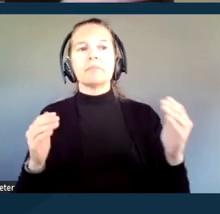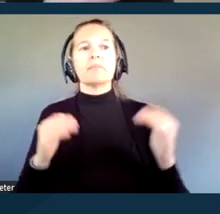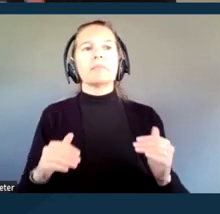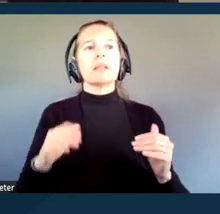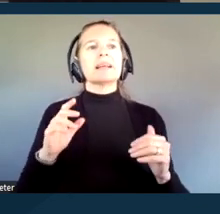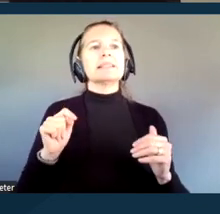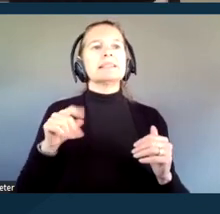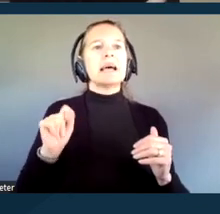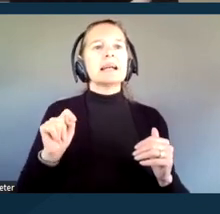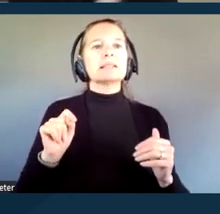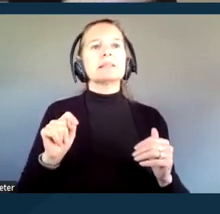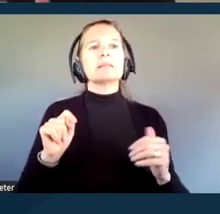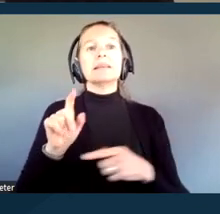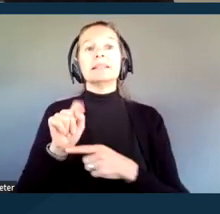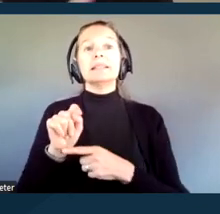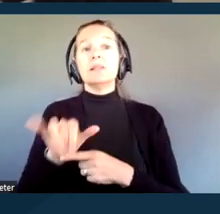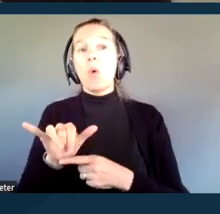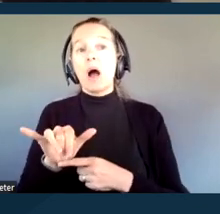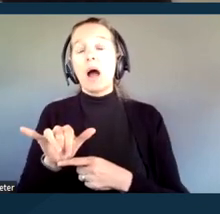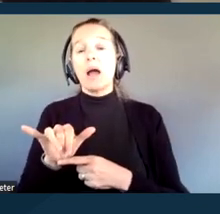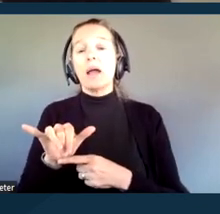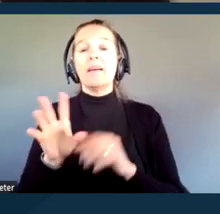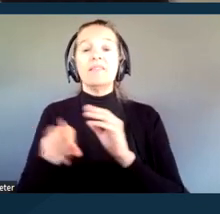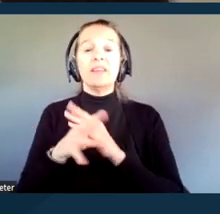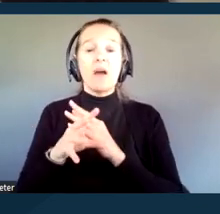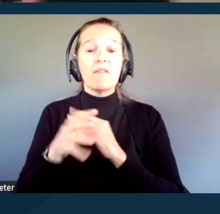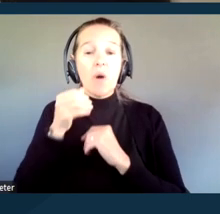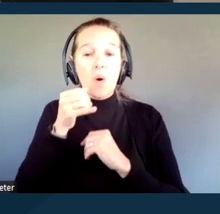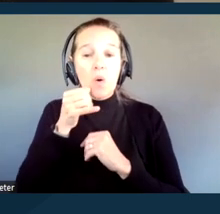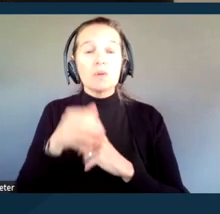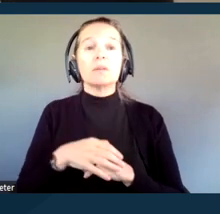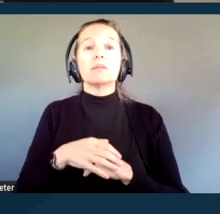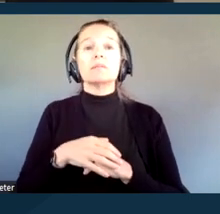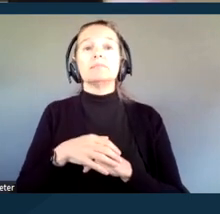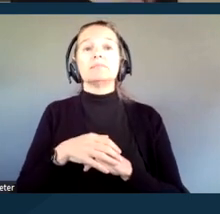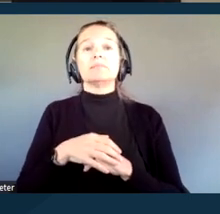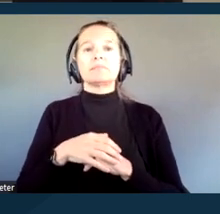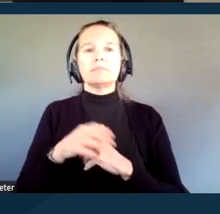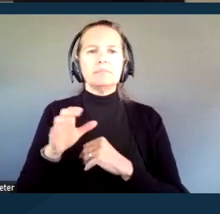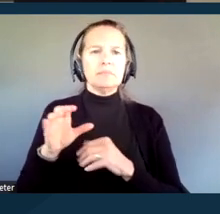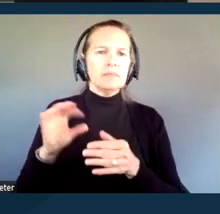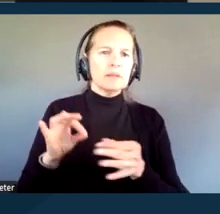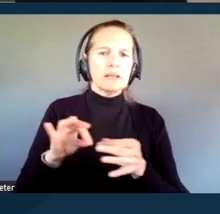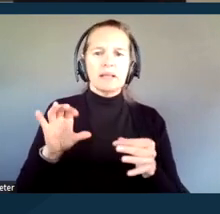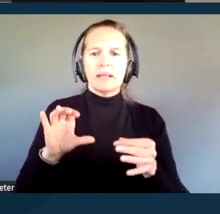like TTYs, video phones, caption telephones. Those are also reasonable accommodation requests.